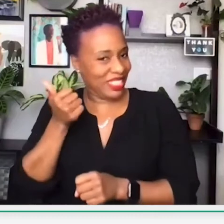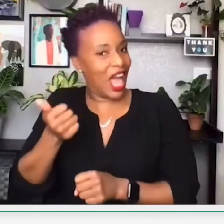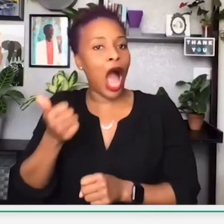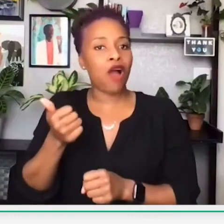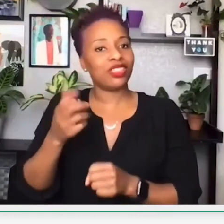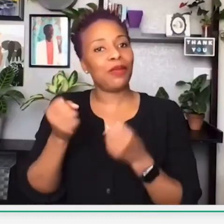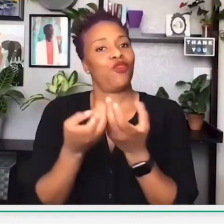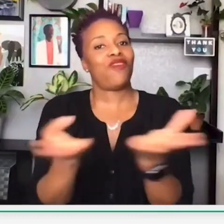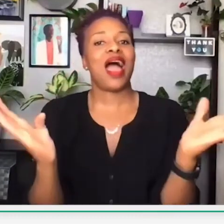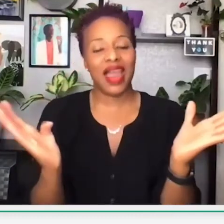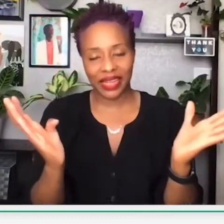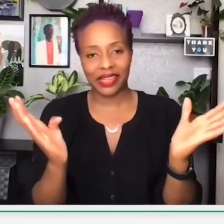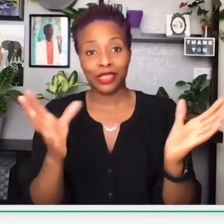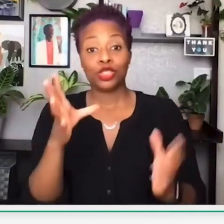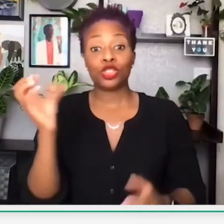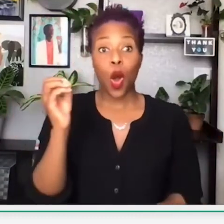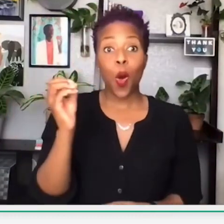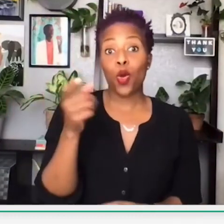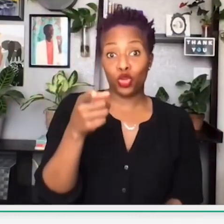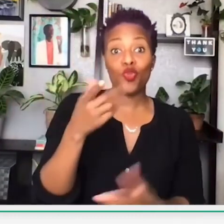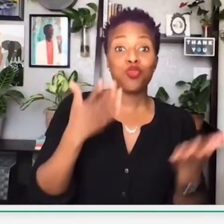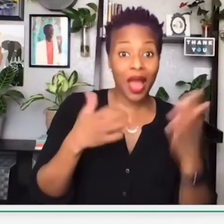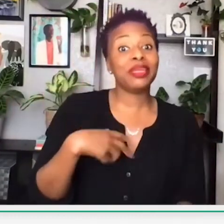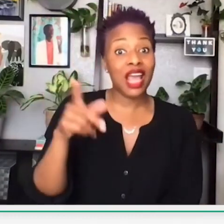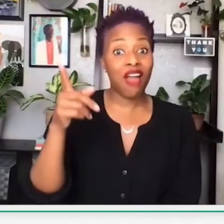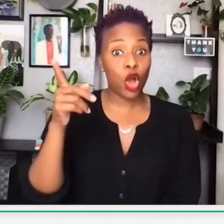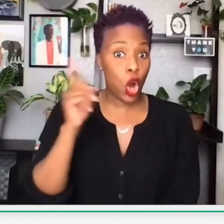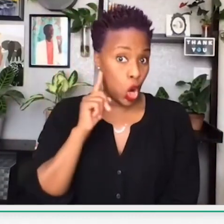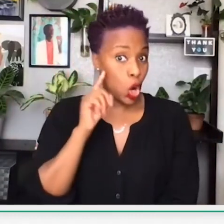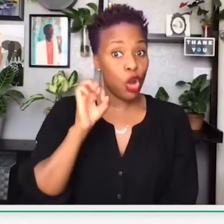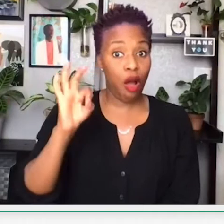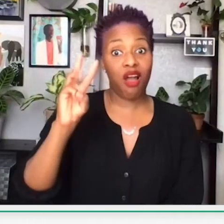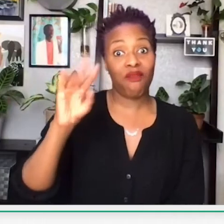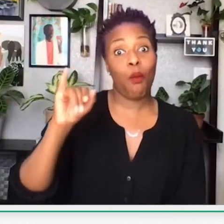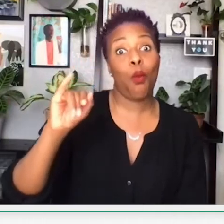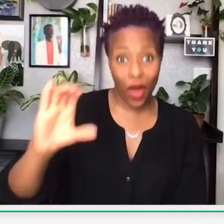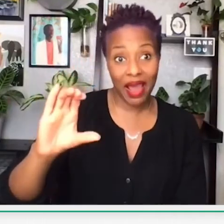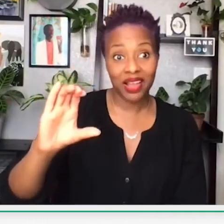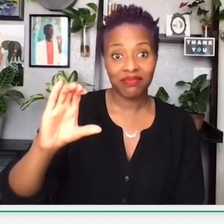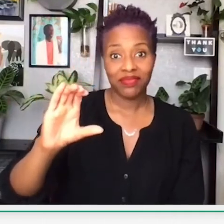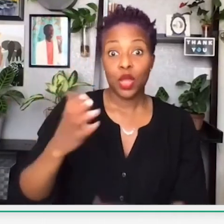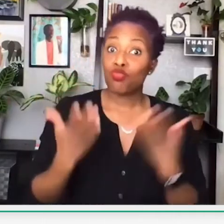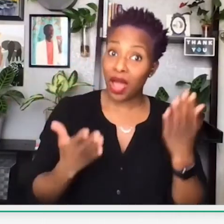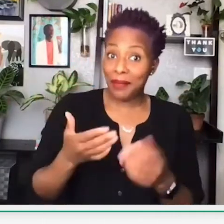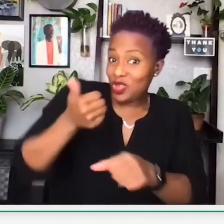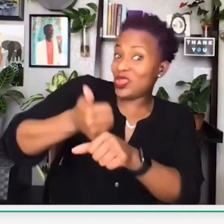established and created for themselves. I'm sure that you've heard of WIC.